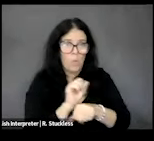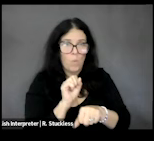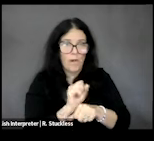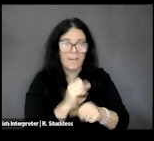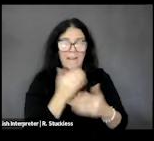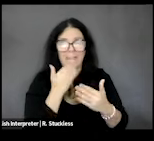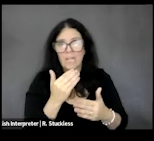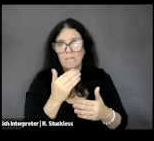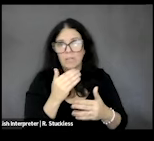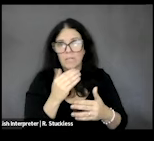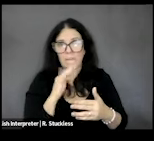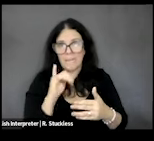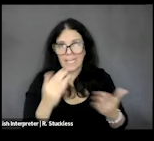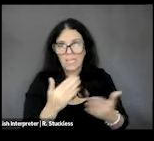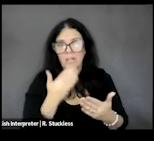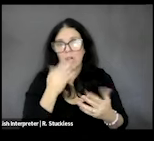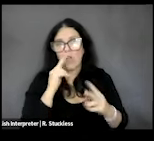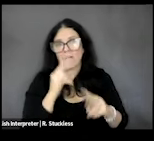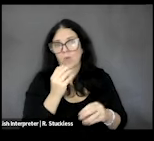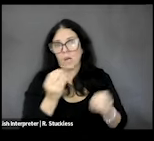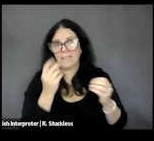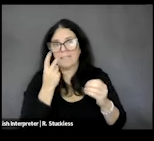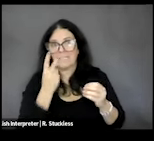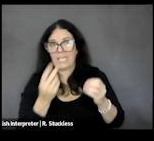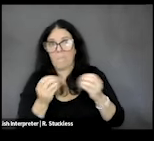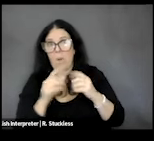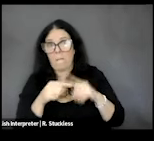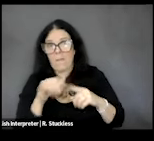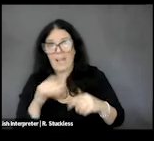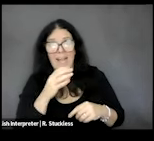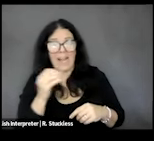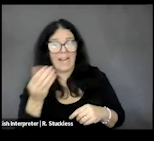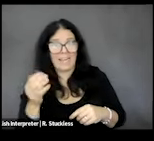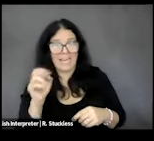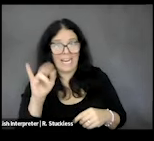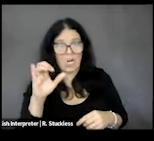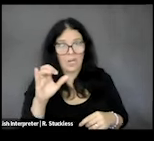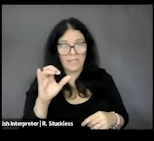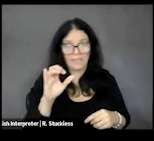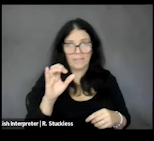forward to hearing more about that as well. And Eric how about you? Can we get more from